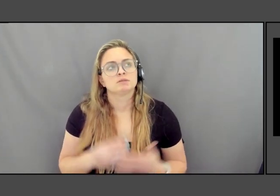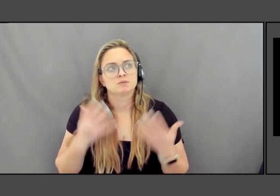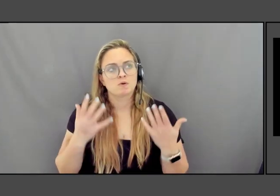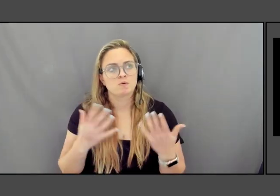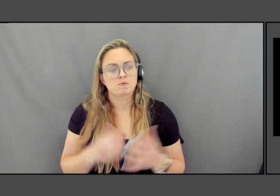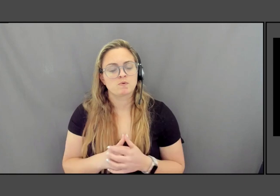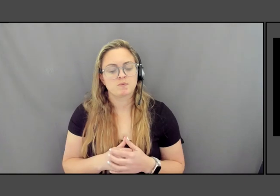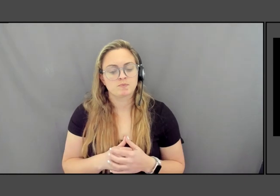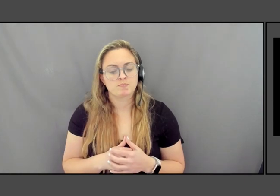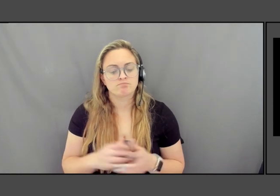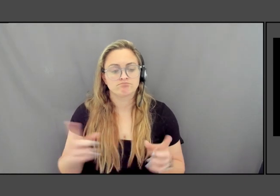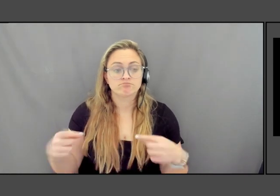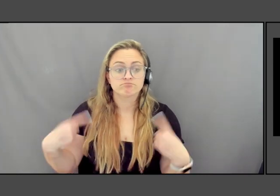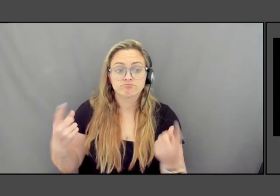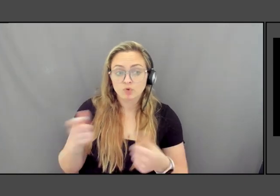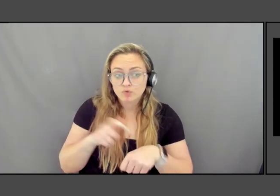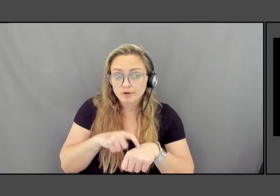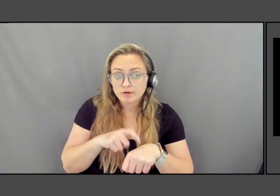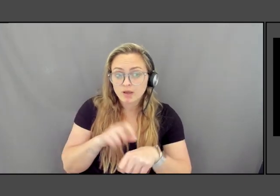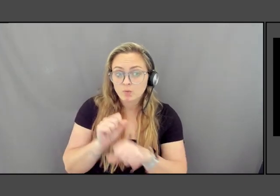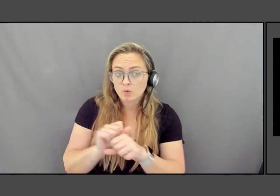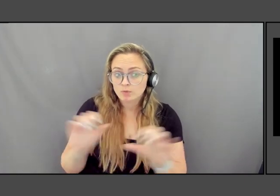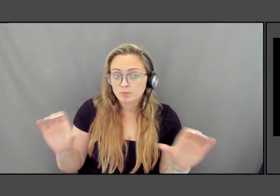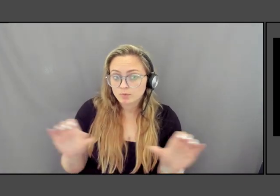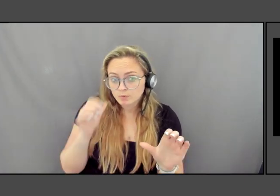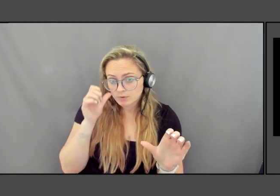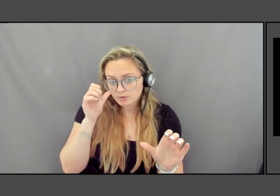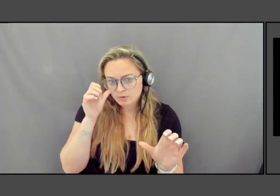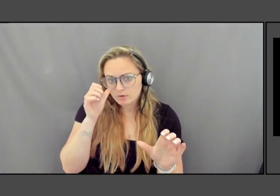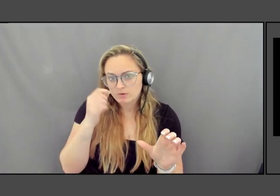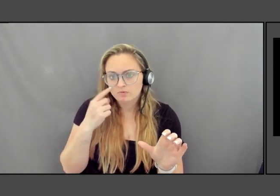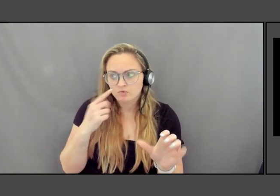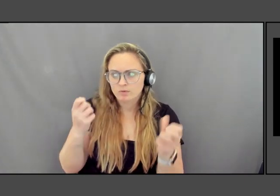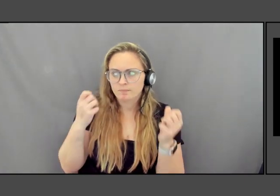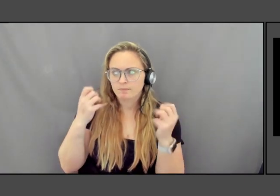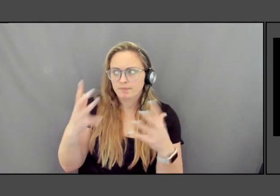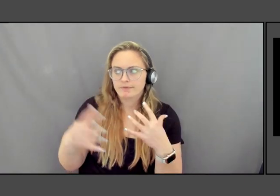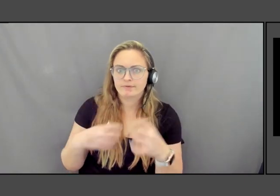this is work that you've been doing for, for decades. If at all.